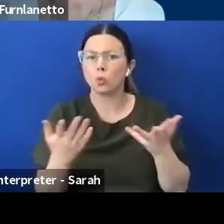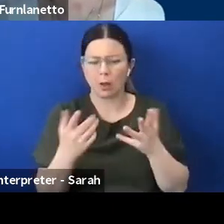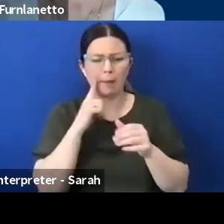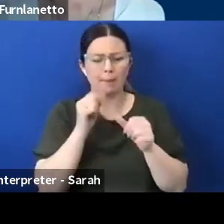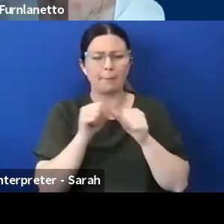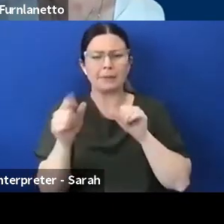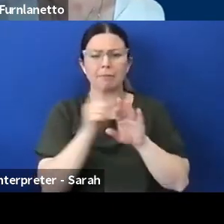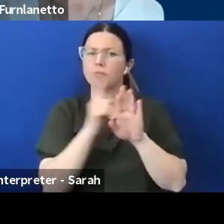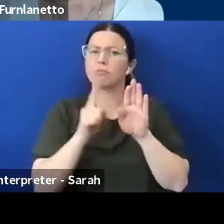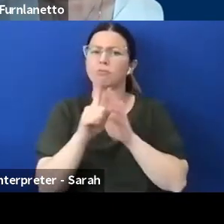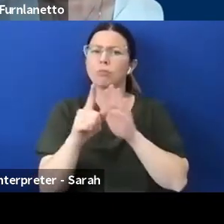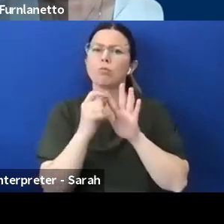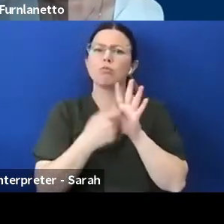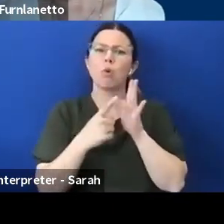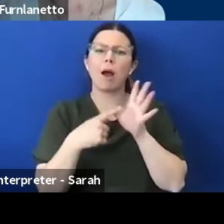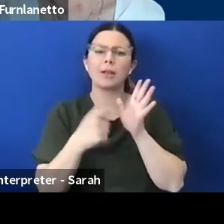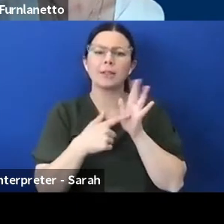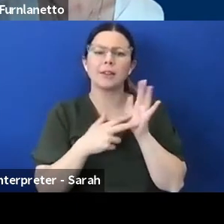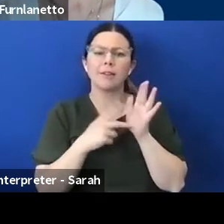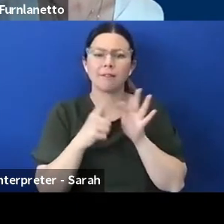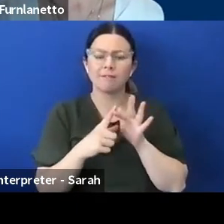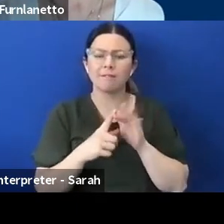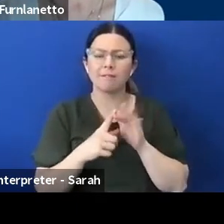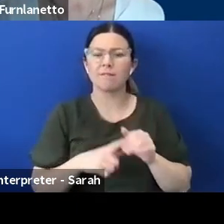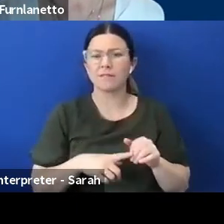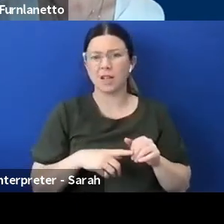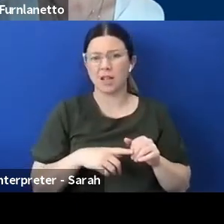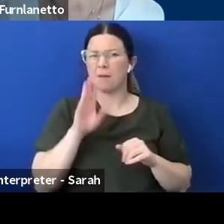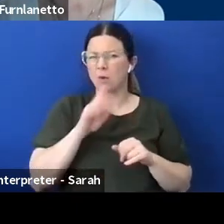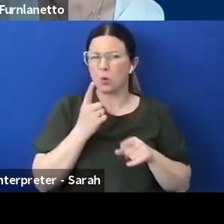and we talked about choice and control, you know, when there's bushfires and